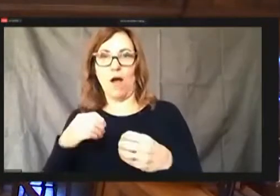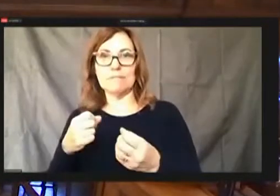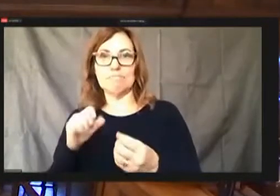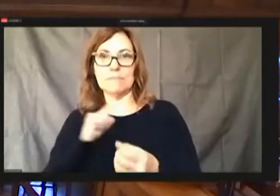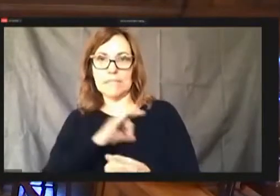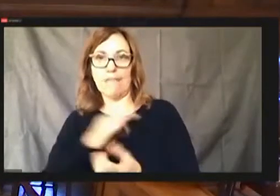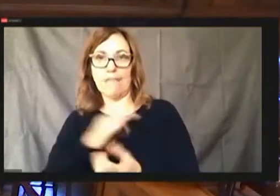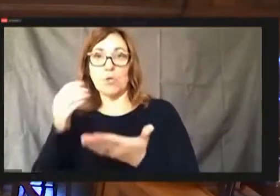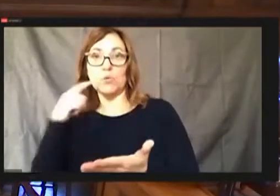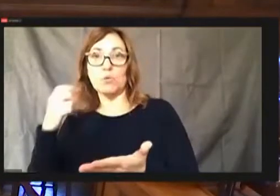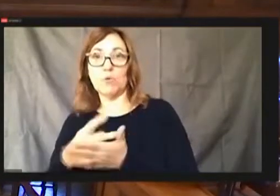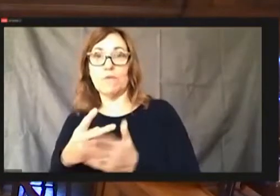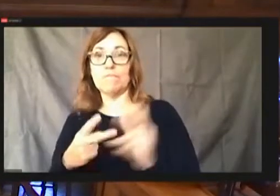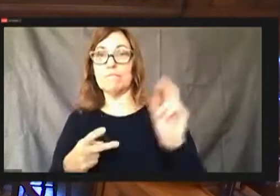session, saying none.